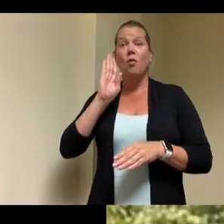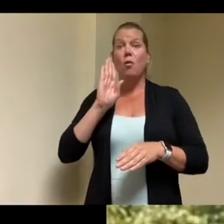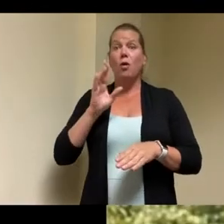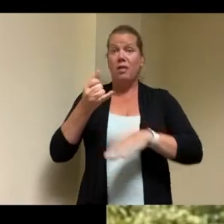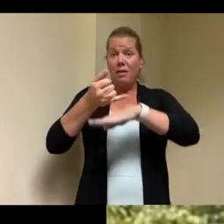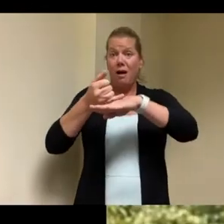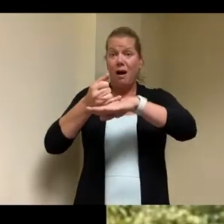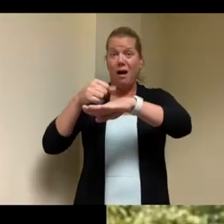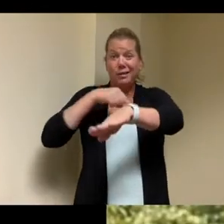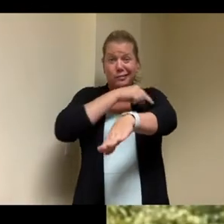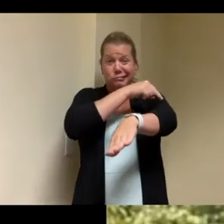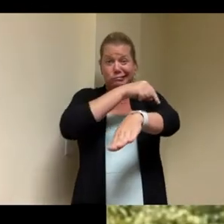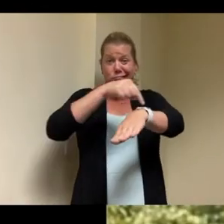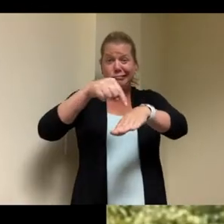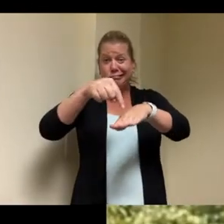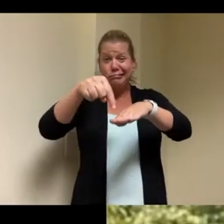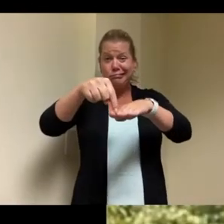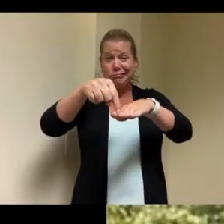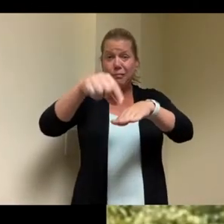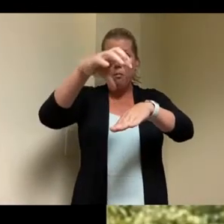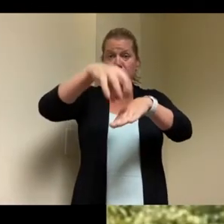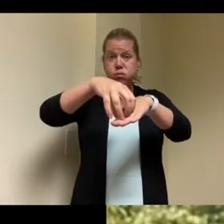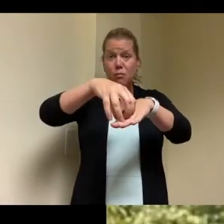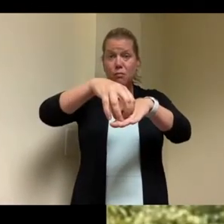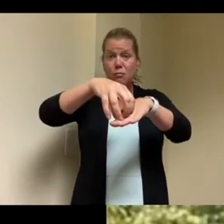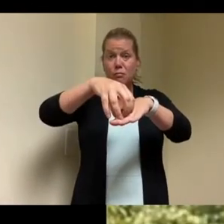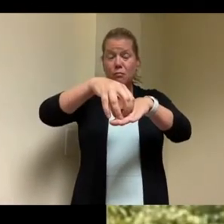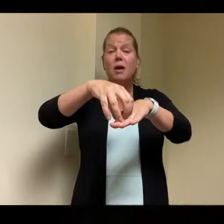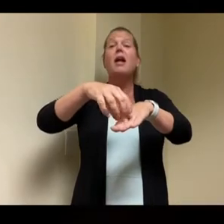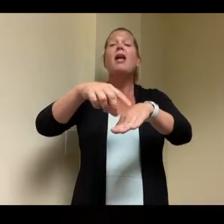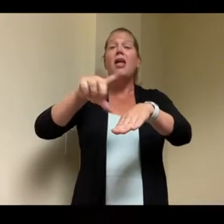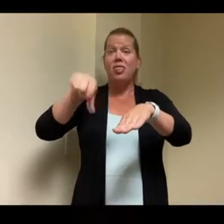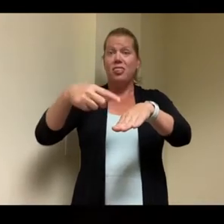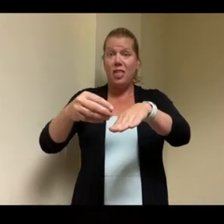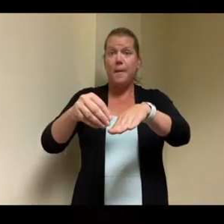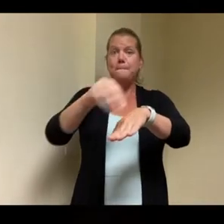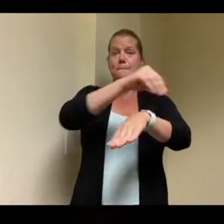we moved to three arlington street which as as our viewers may know is now